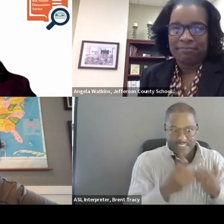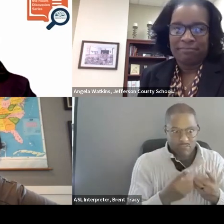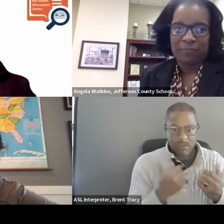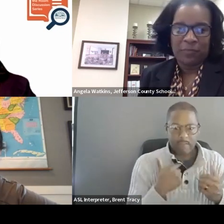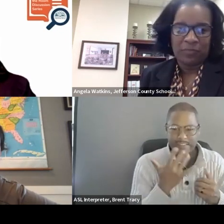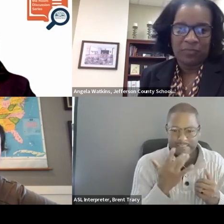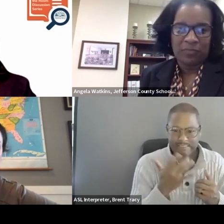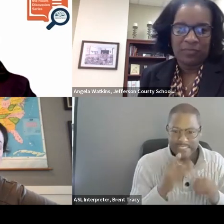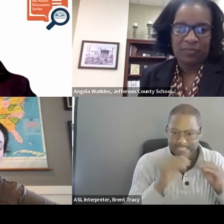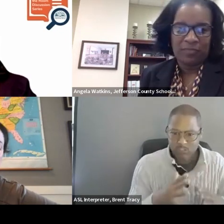BONNIE